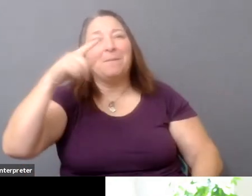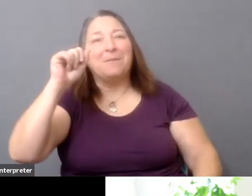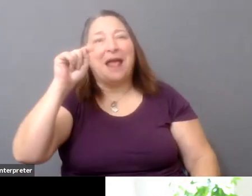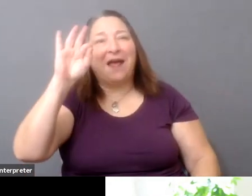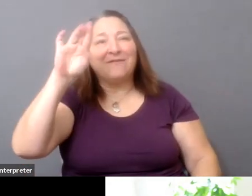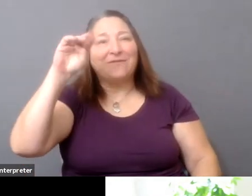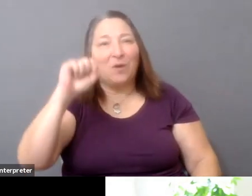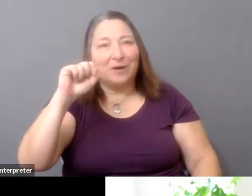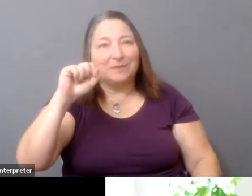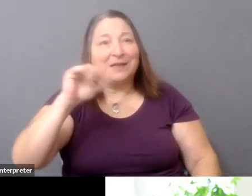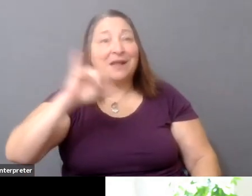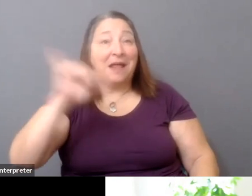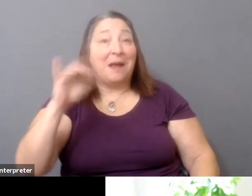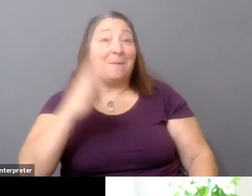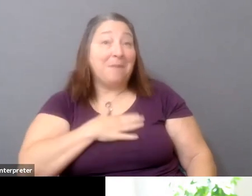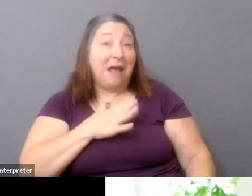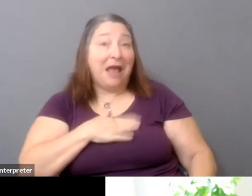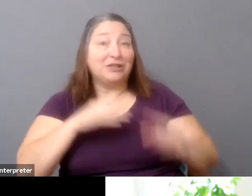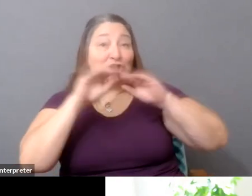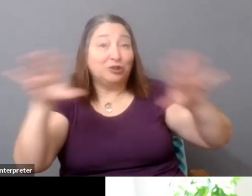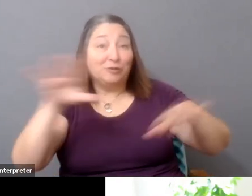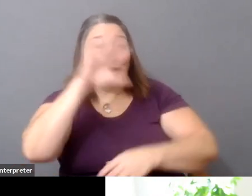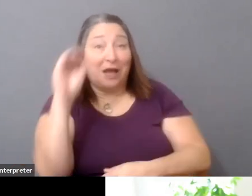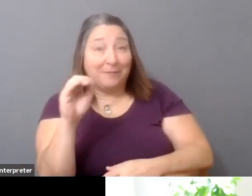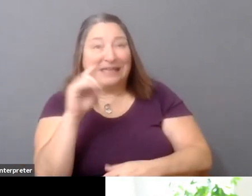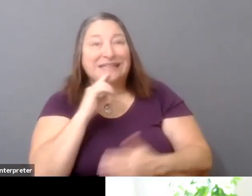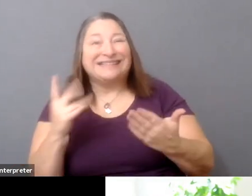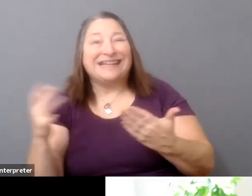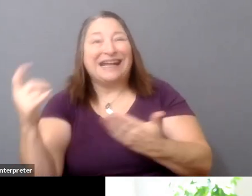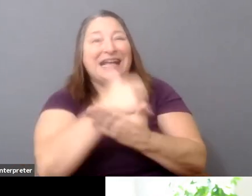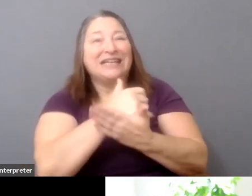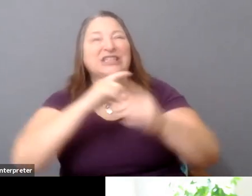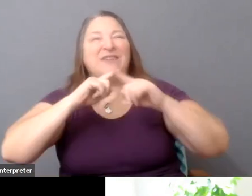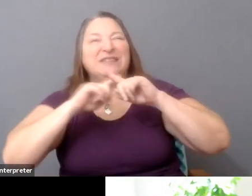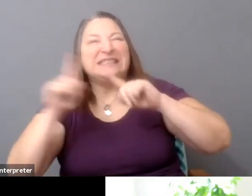which is a collection of many distributors, many independent distributors.